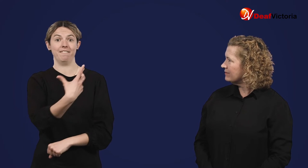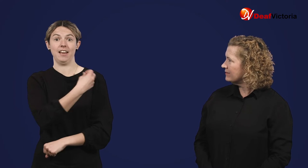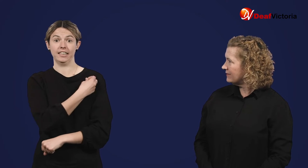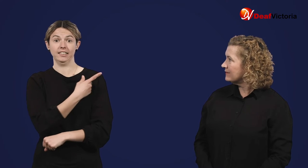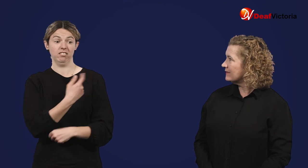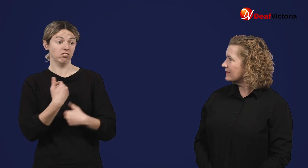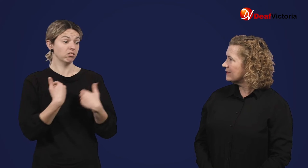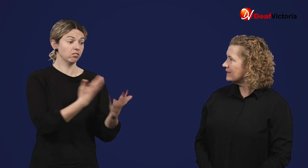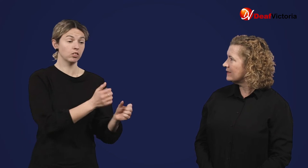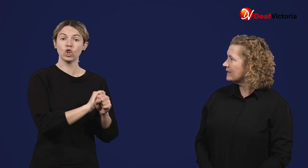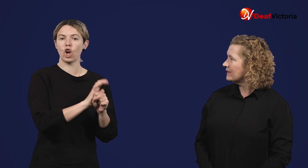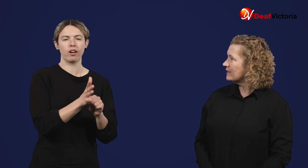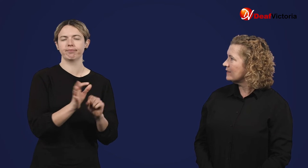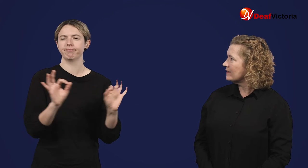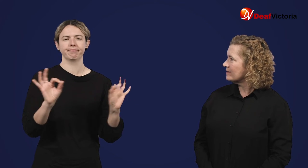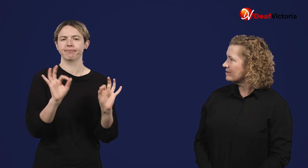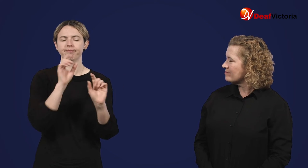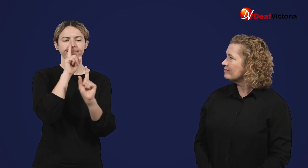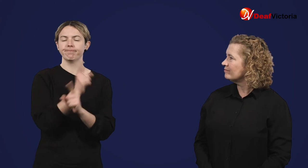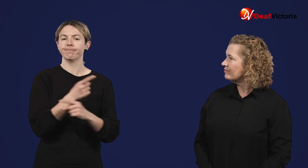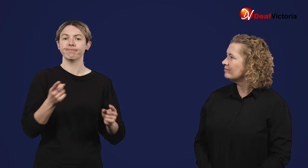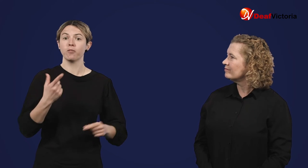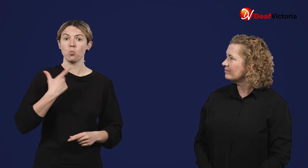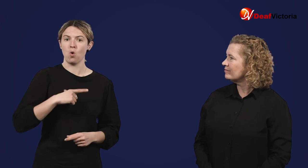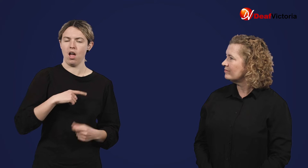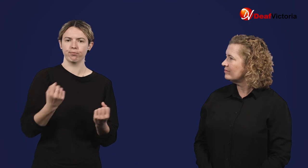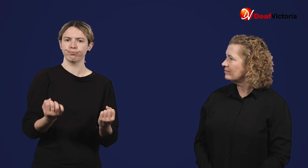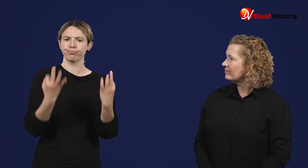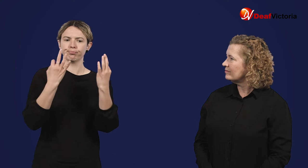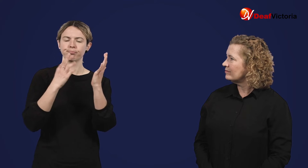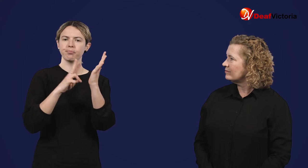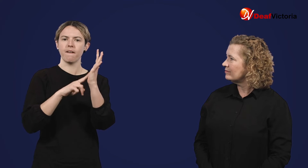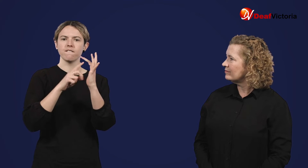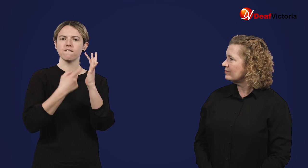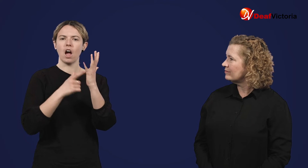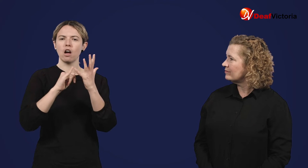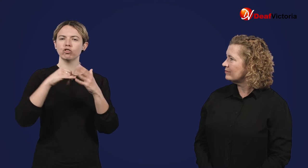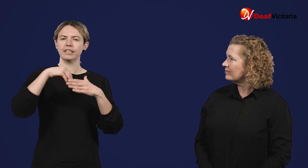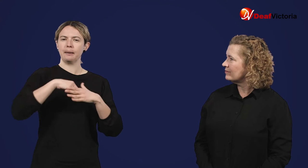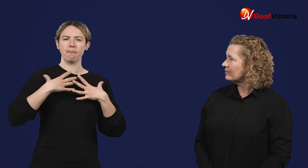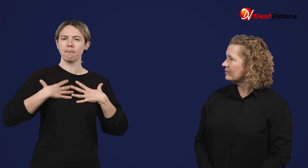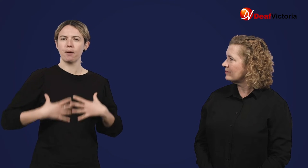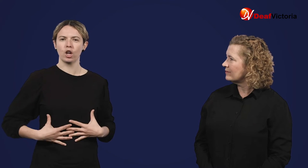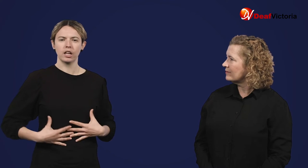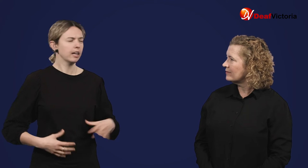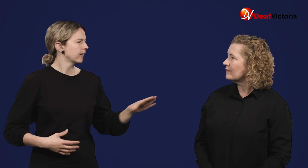COVID-19 vaccines cannot give you COVID-19 as they do not contain the live virus.